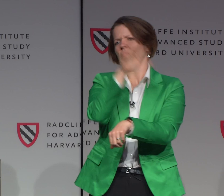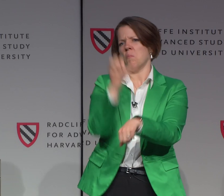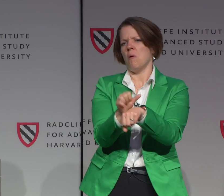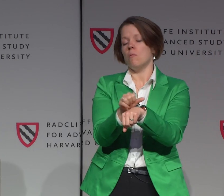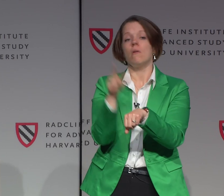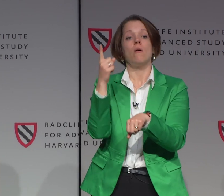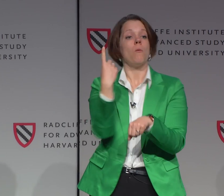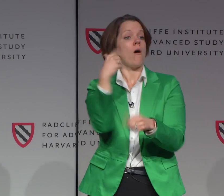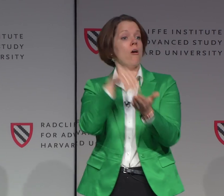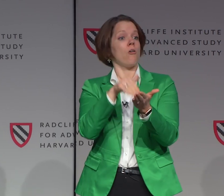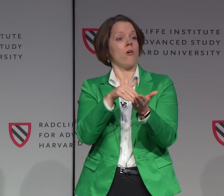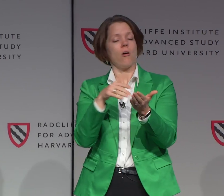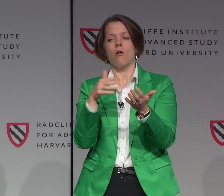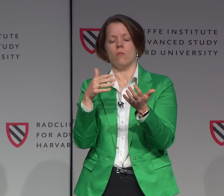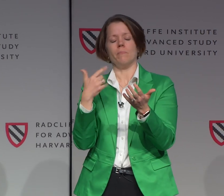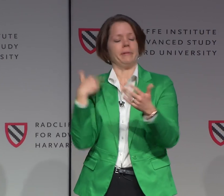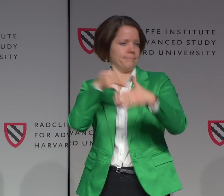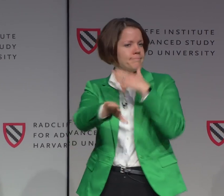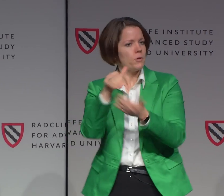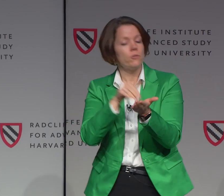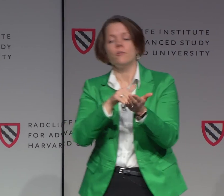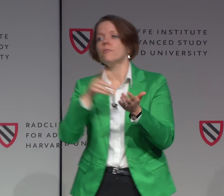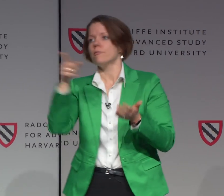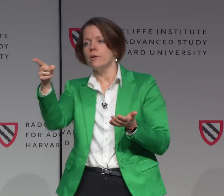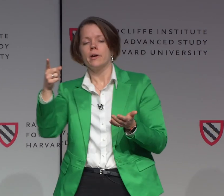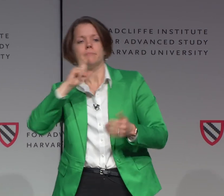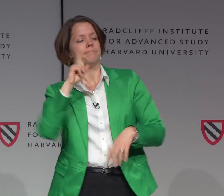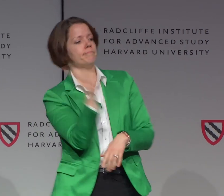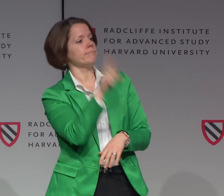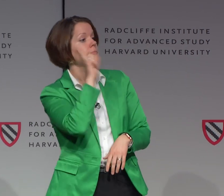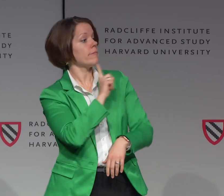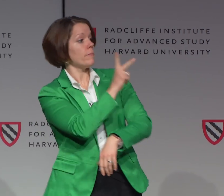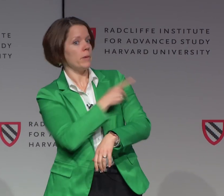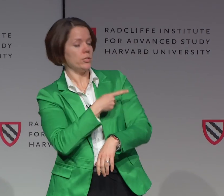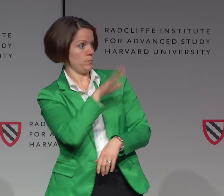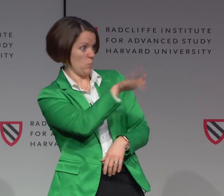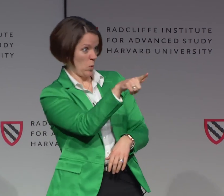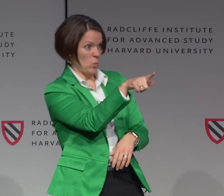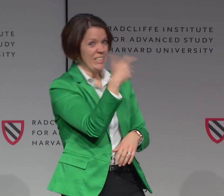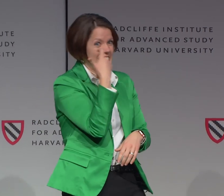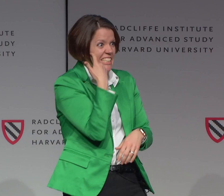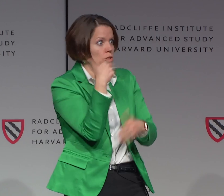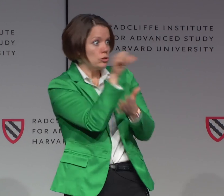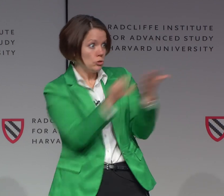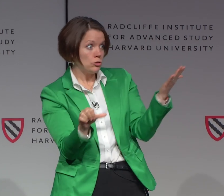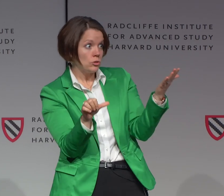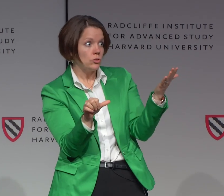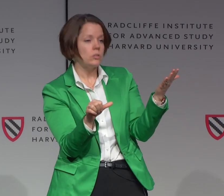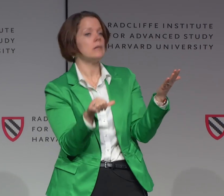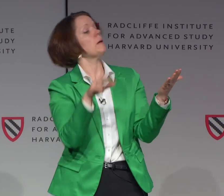at Boston Children's Hospital. There was an appointment, which I went in. The provider and the doctor was there speaking to the patient.